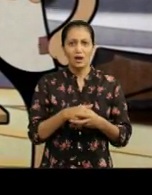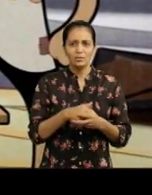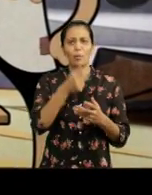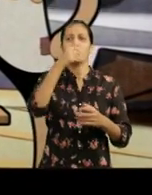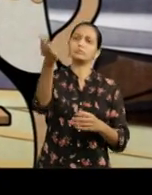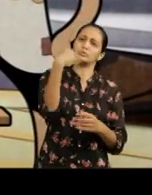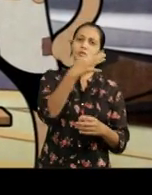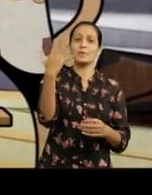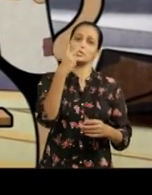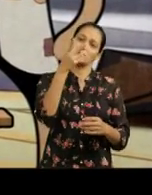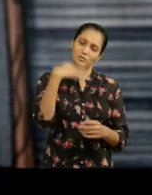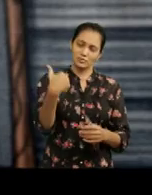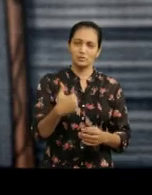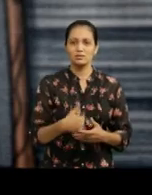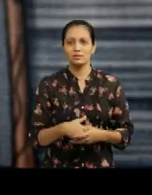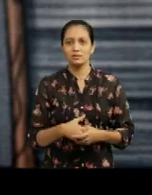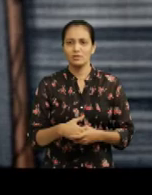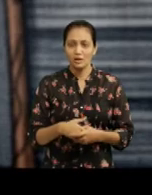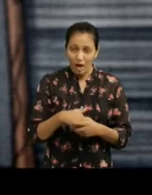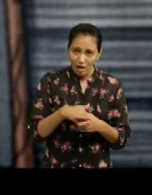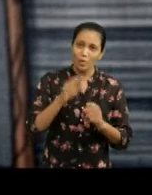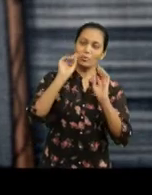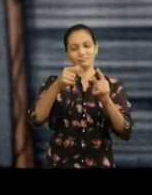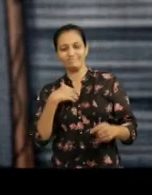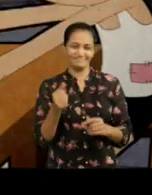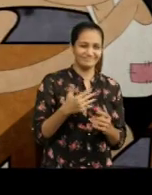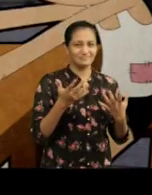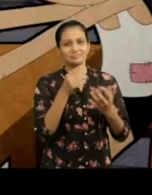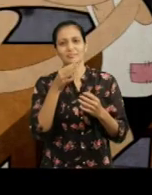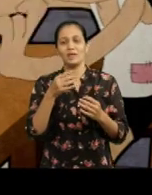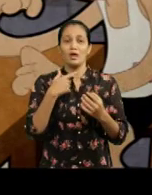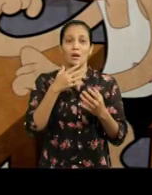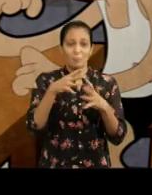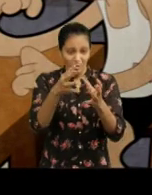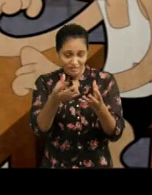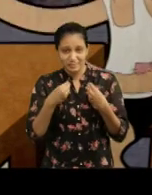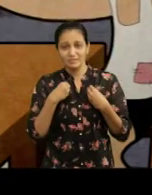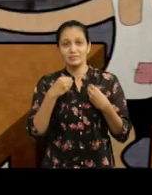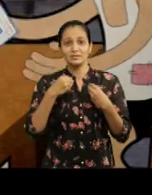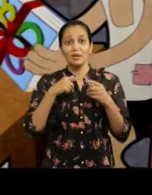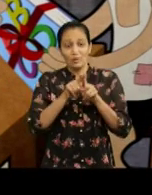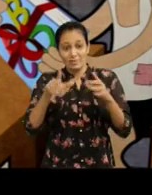(Whistling) Two special oye. Yes bhaiya, right away. Thank's for the ball and saving me.